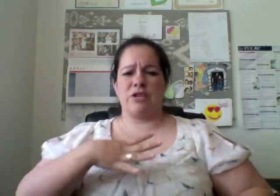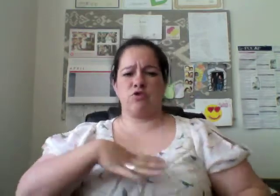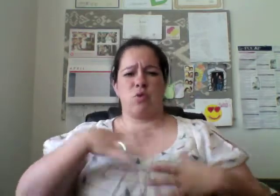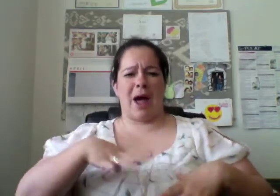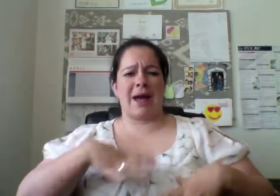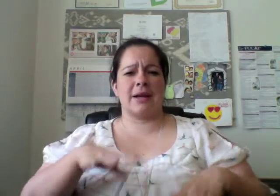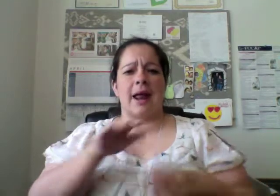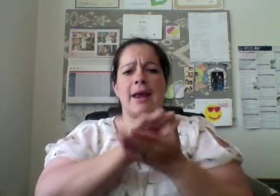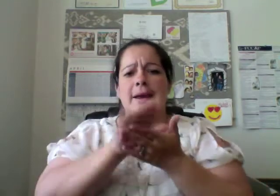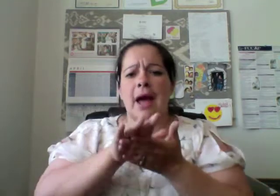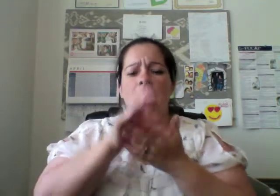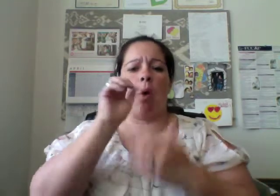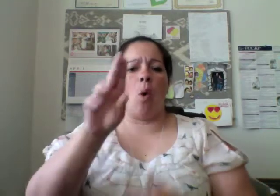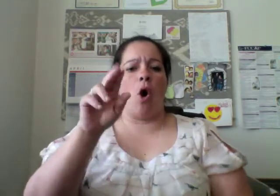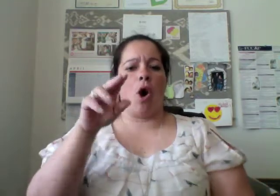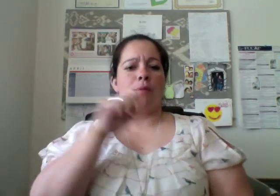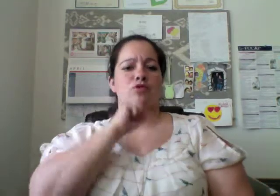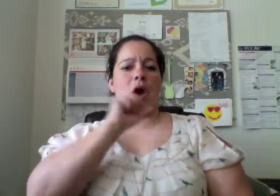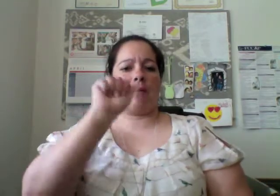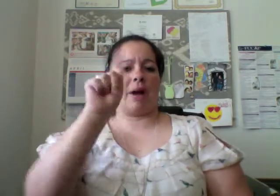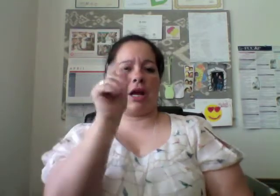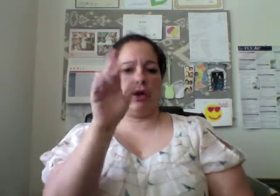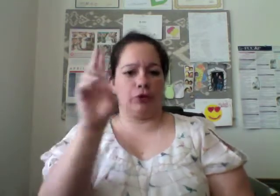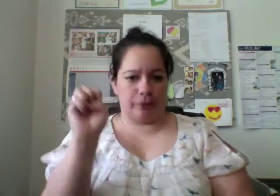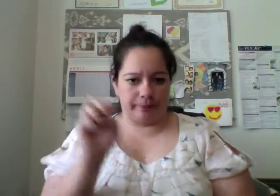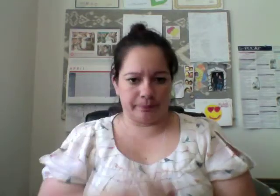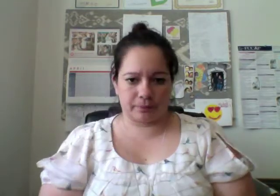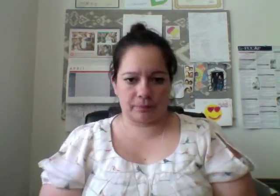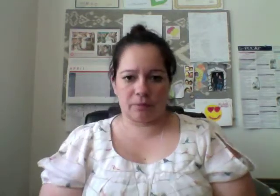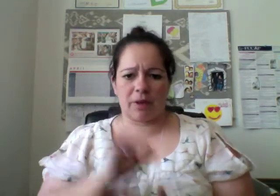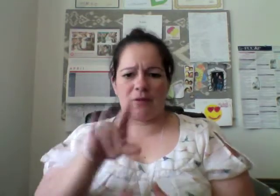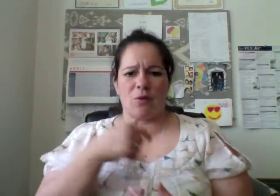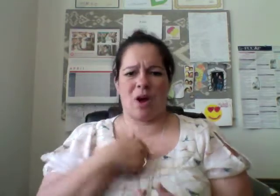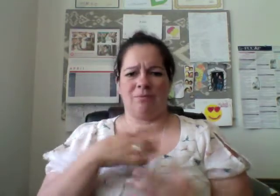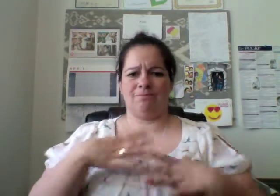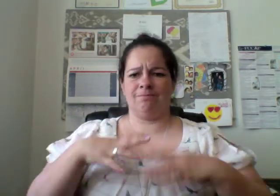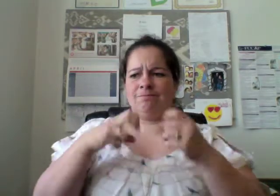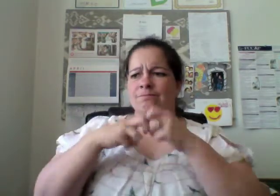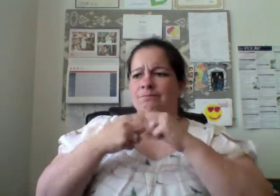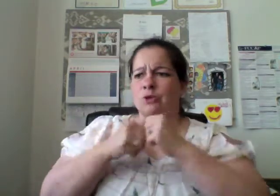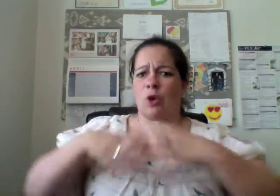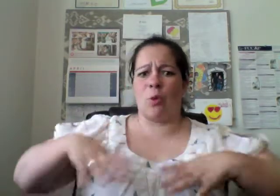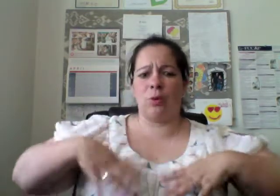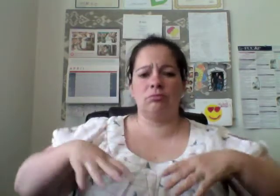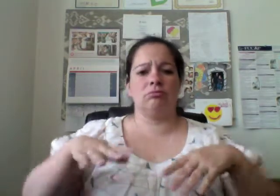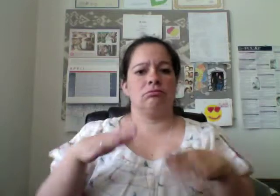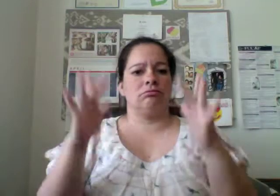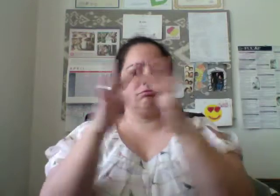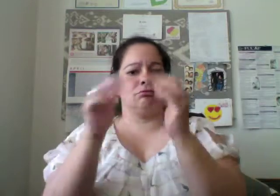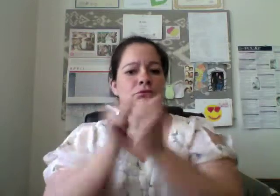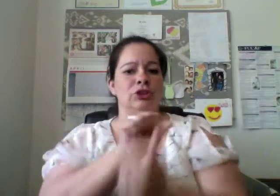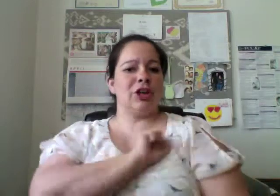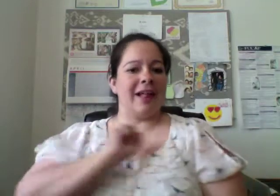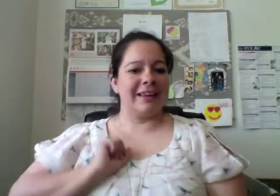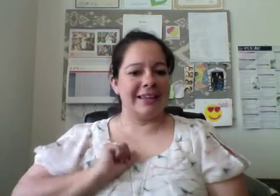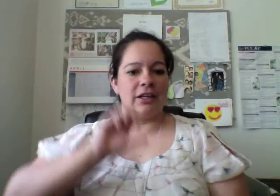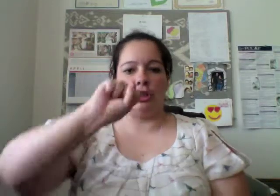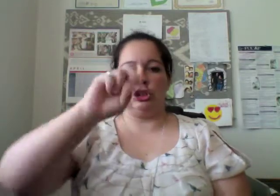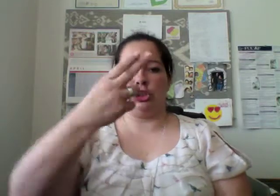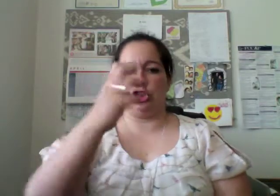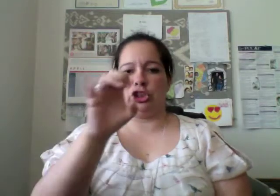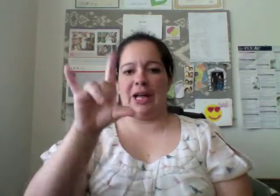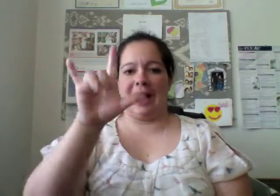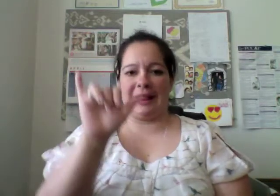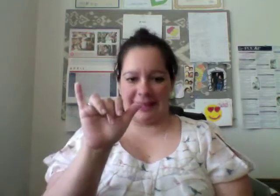Please come dressed nice or in prom attire. If you need assistance with clothing, please contact Shelley Stout at